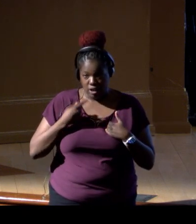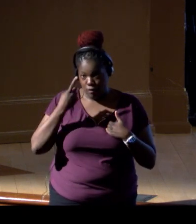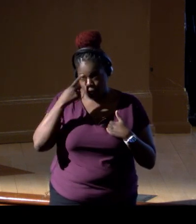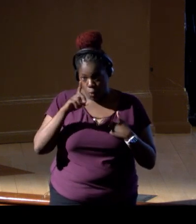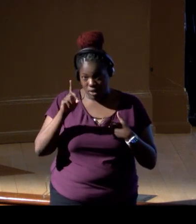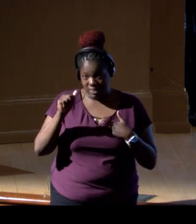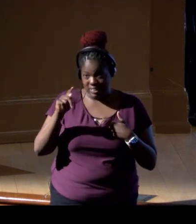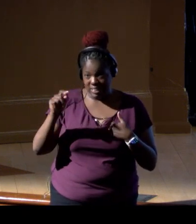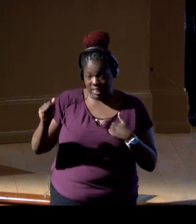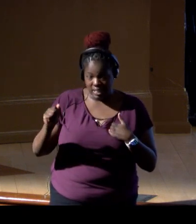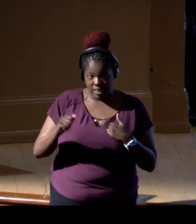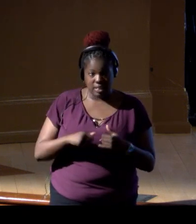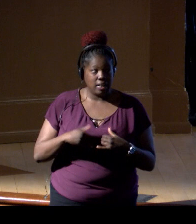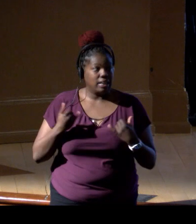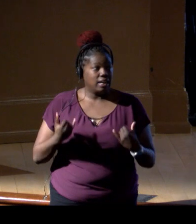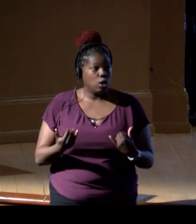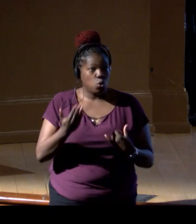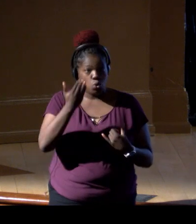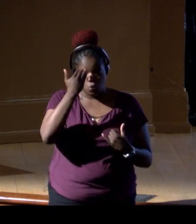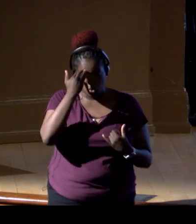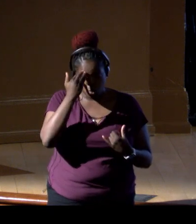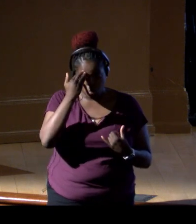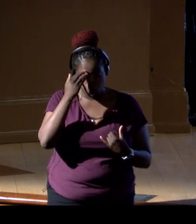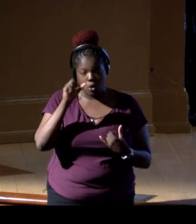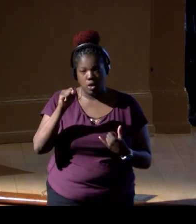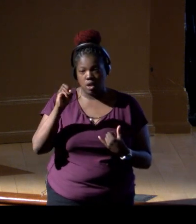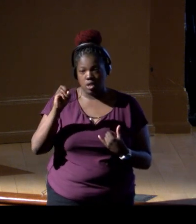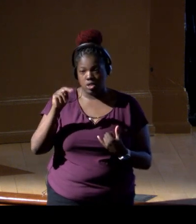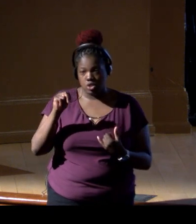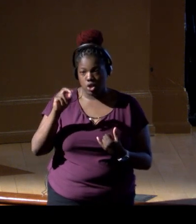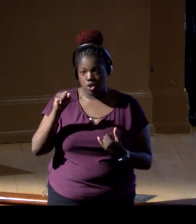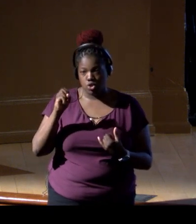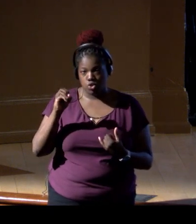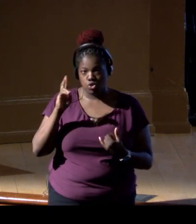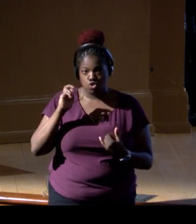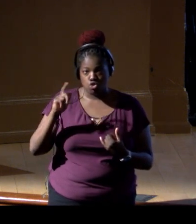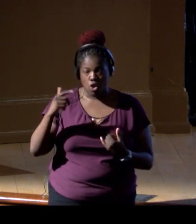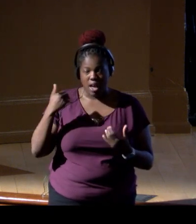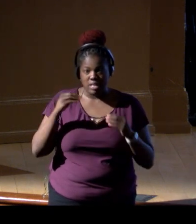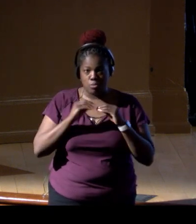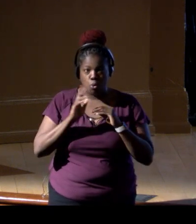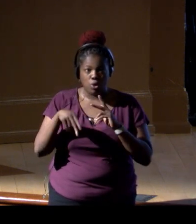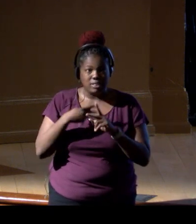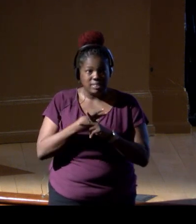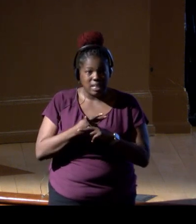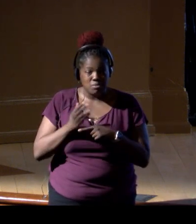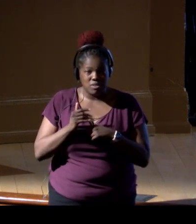Now, knowing that Sonsorol has more species of fish than Pulo Anna,